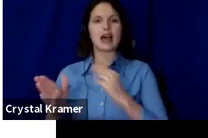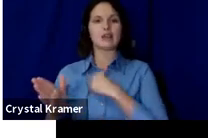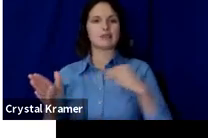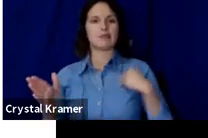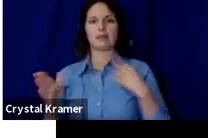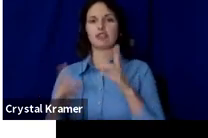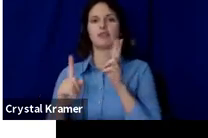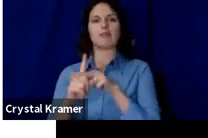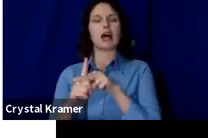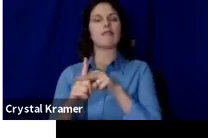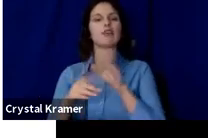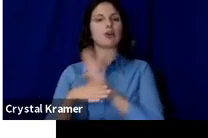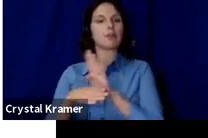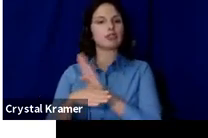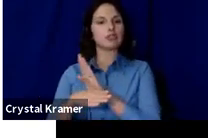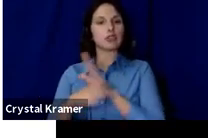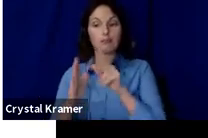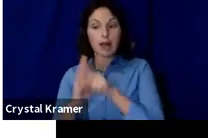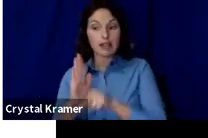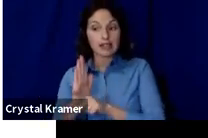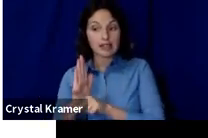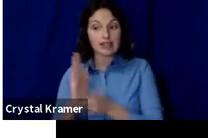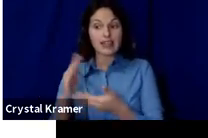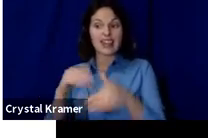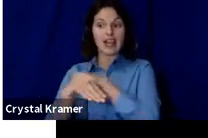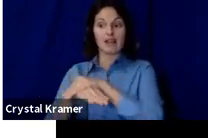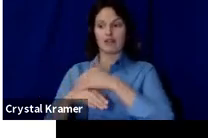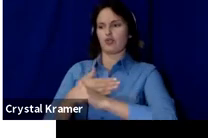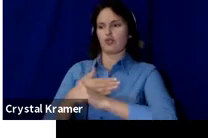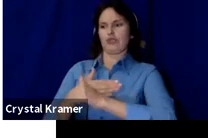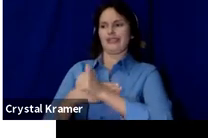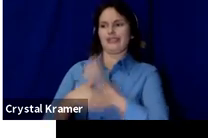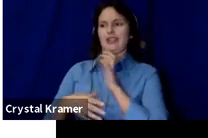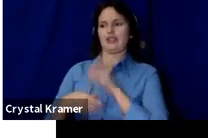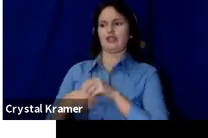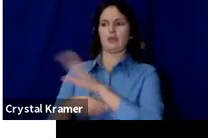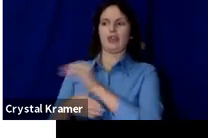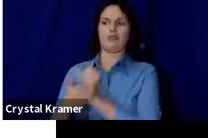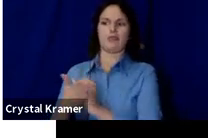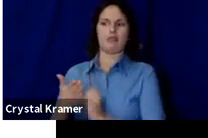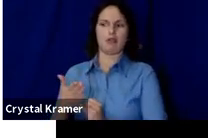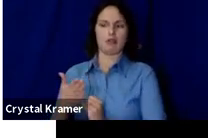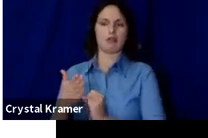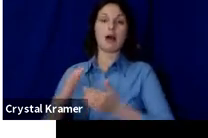the risks associated with creating their art through a partnership with their insurance brokers Lockton Affinity.